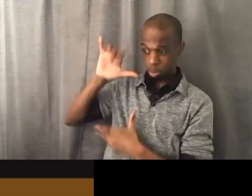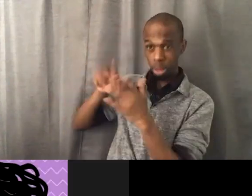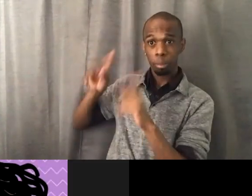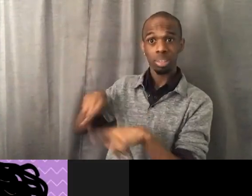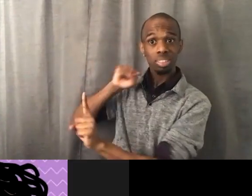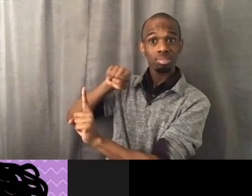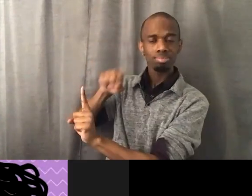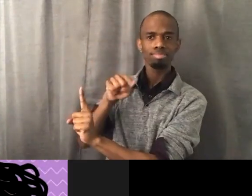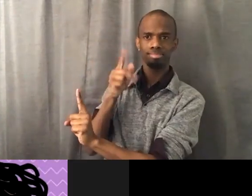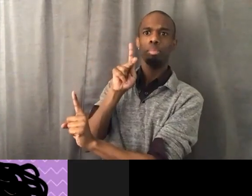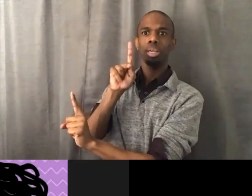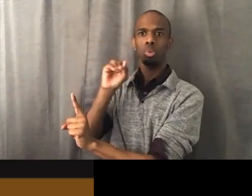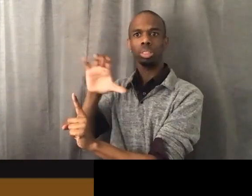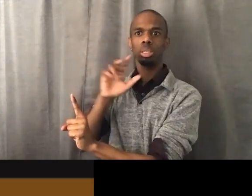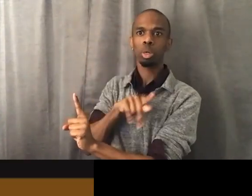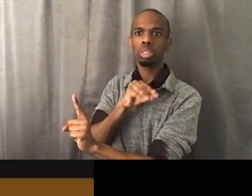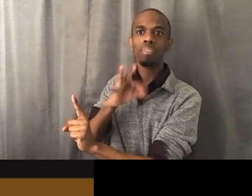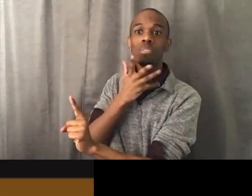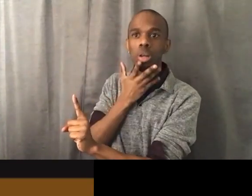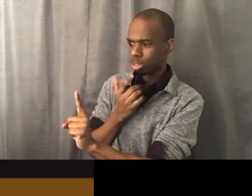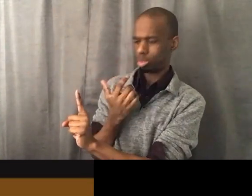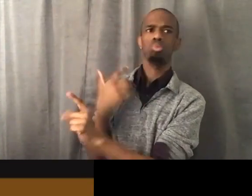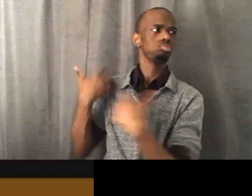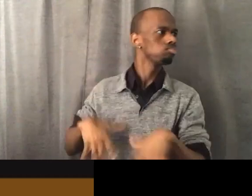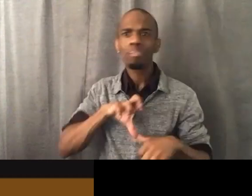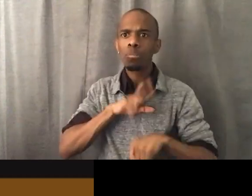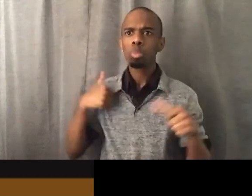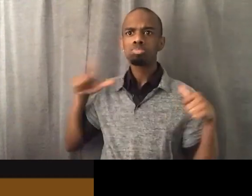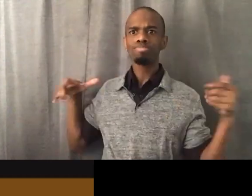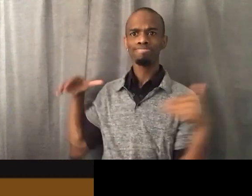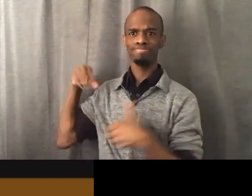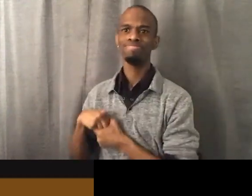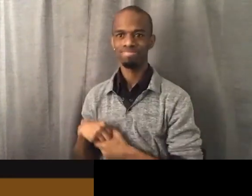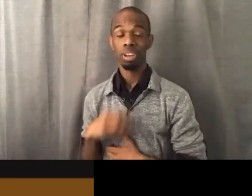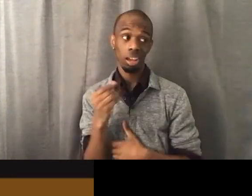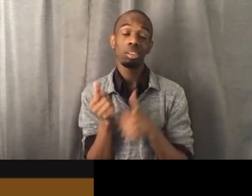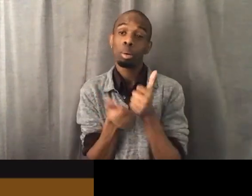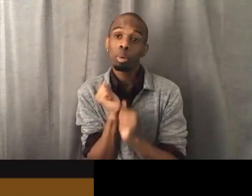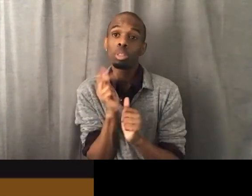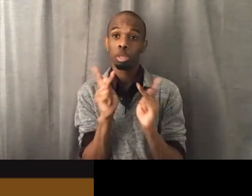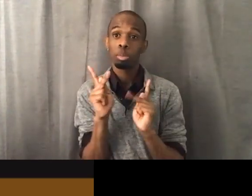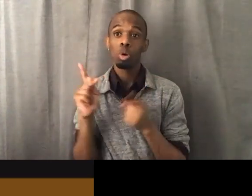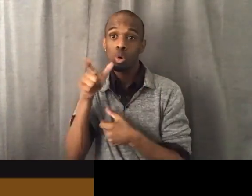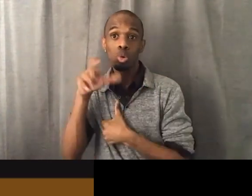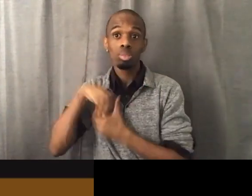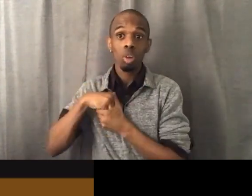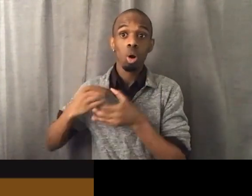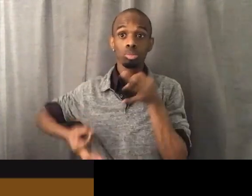And the majority are, right? So you're not gonna know before use the jury duty. But you know the majority